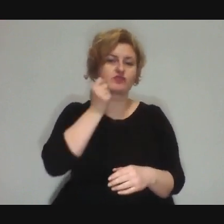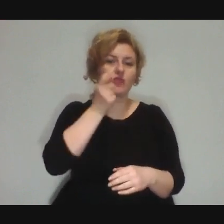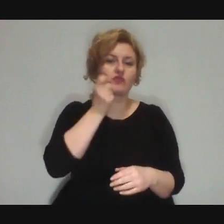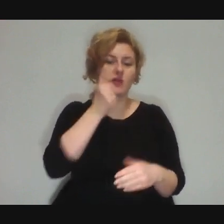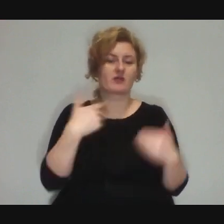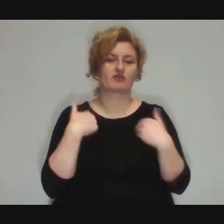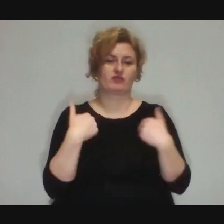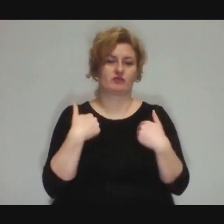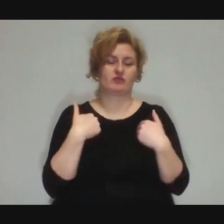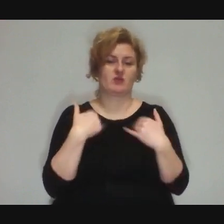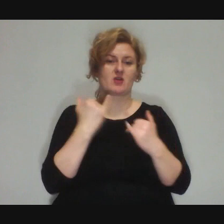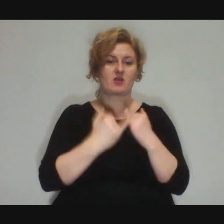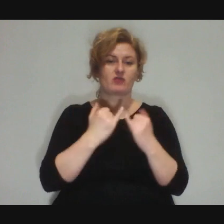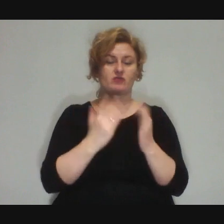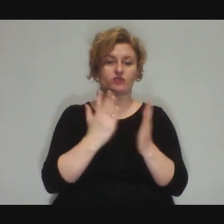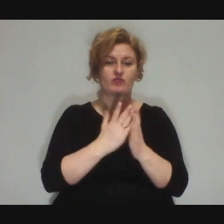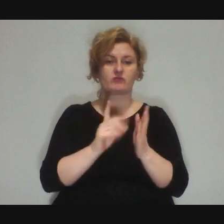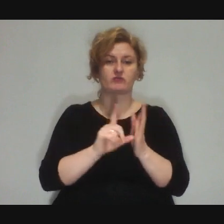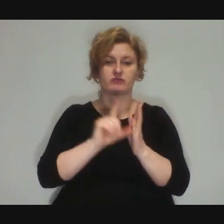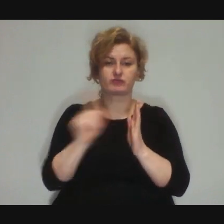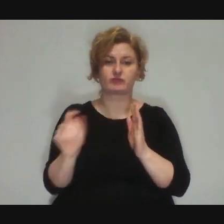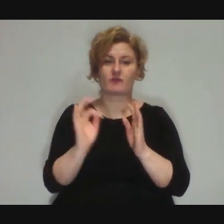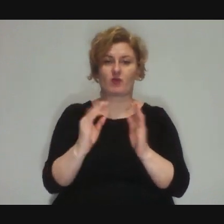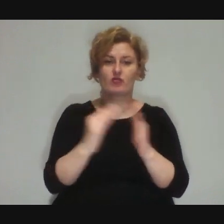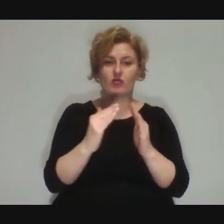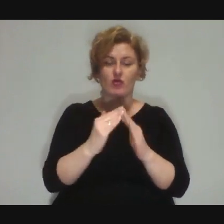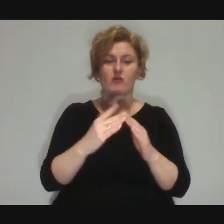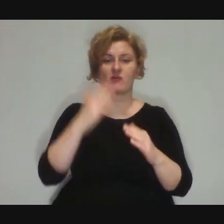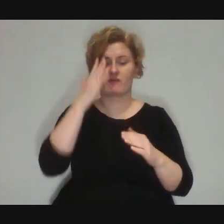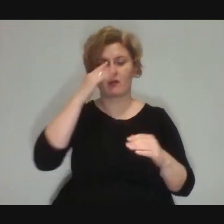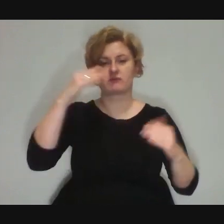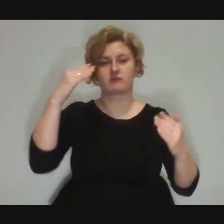that when they enter the yard they can get their teeth kicked in because